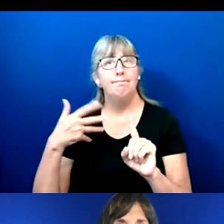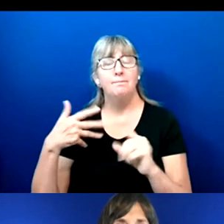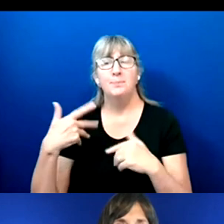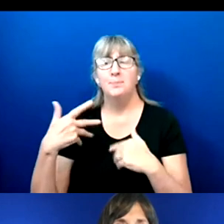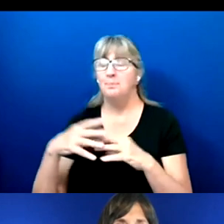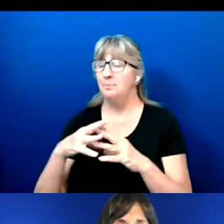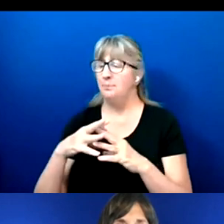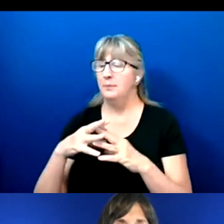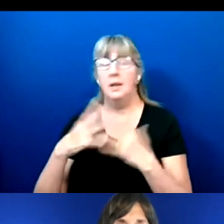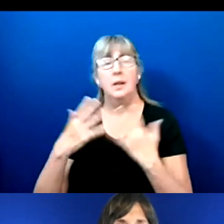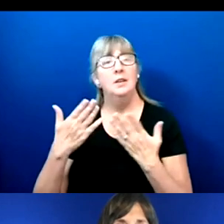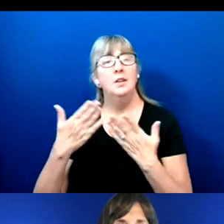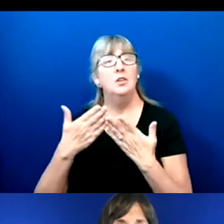just general accessibility.